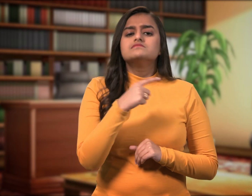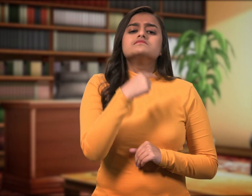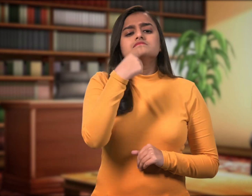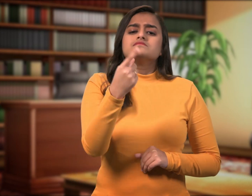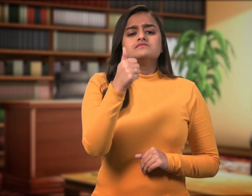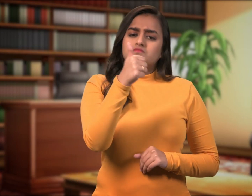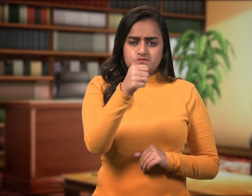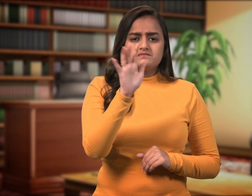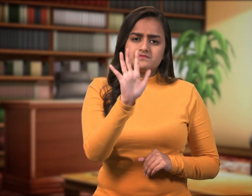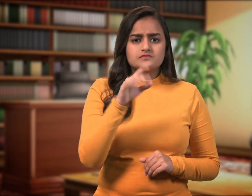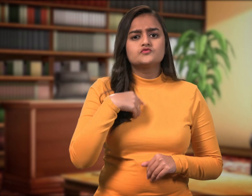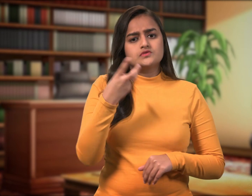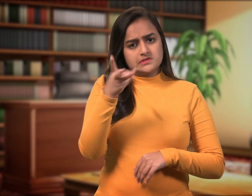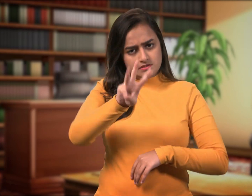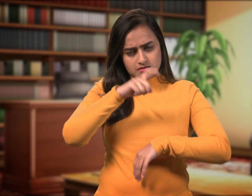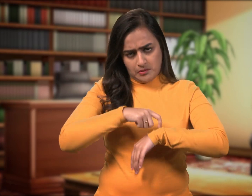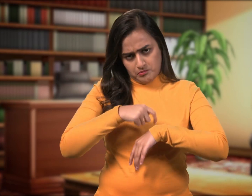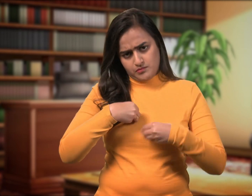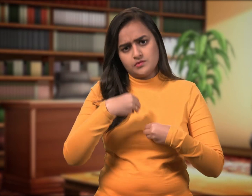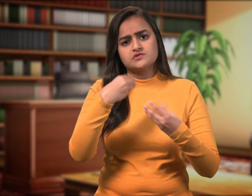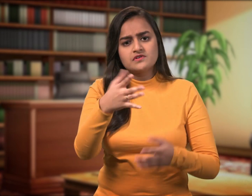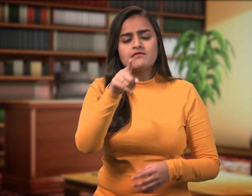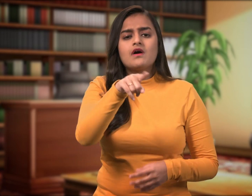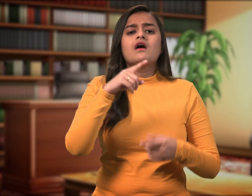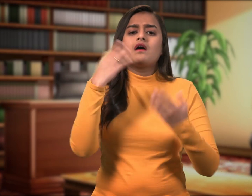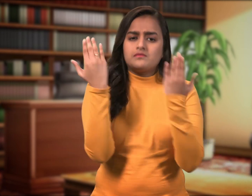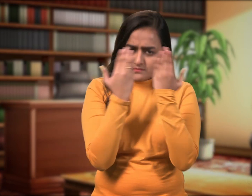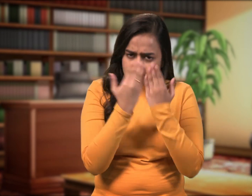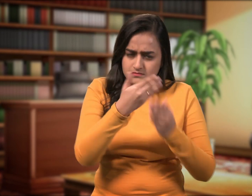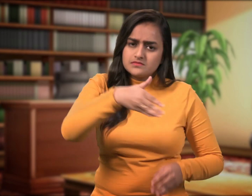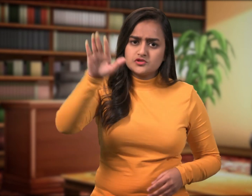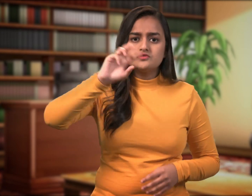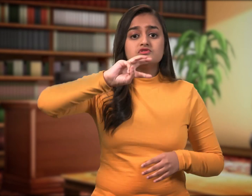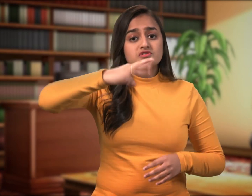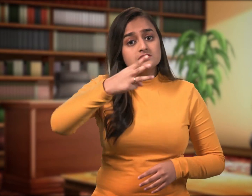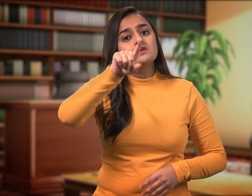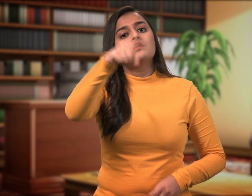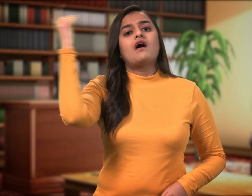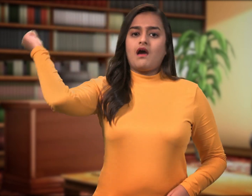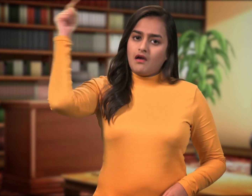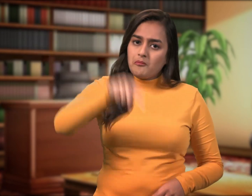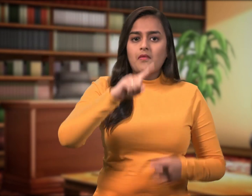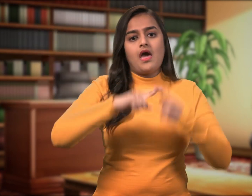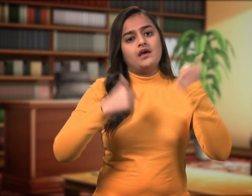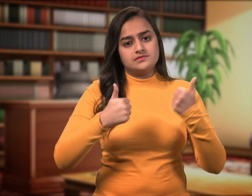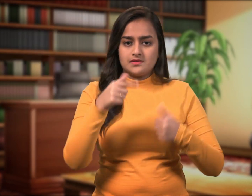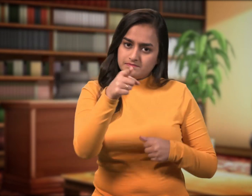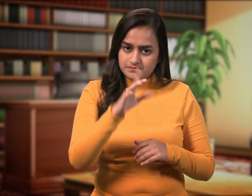and said they can have the re-test after 3 days.